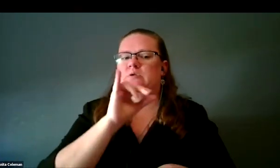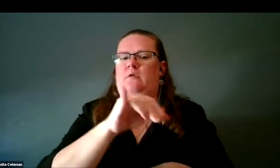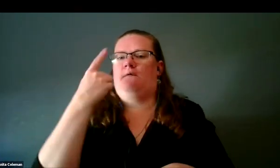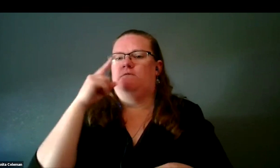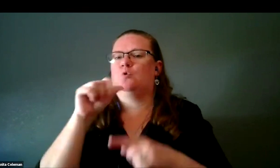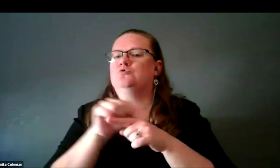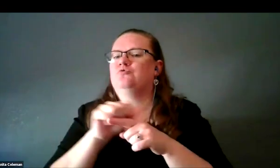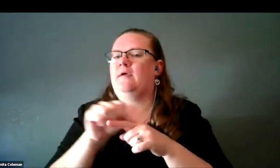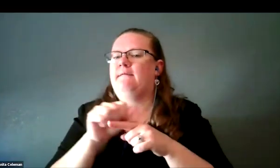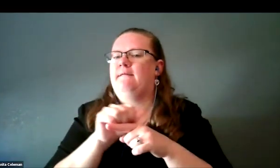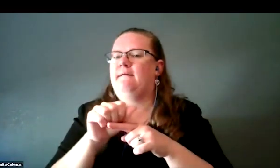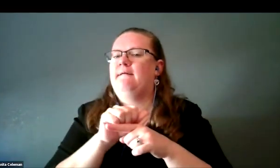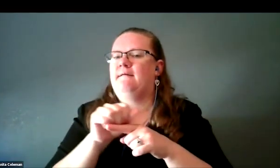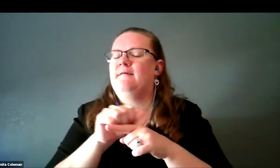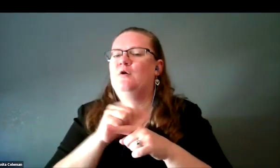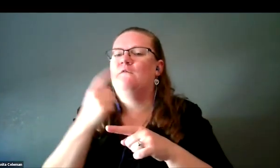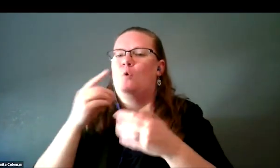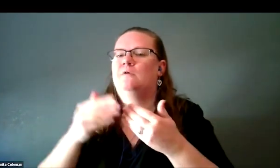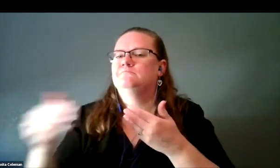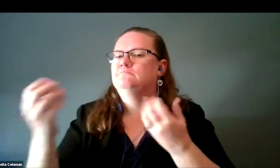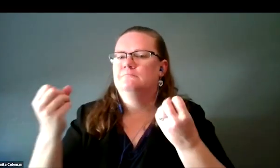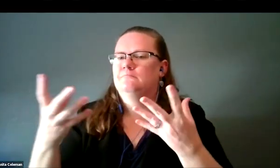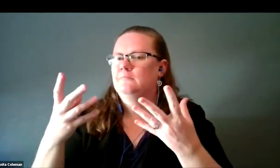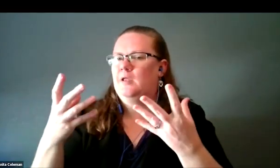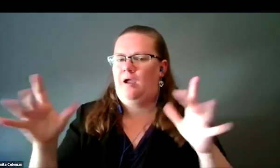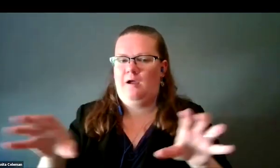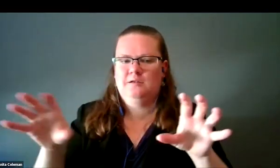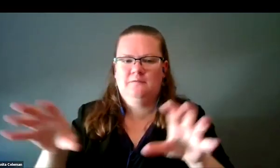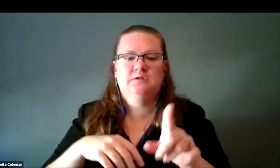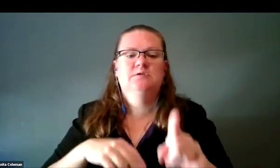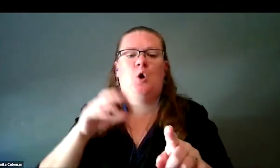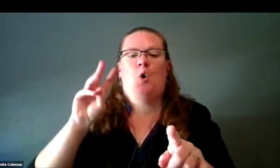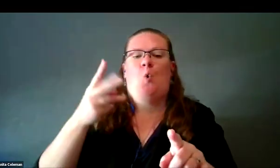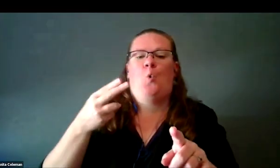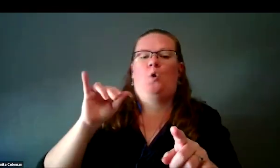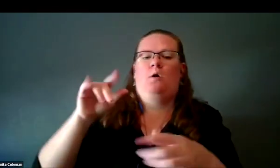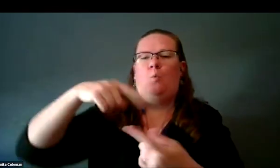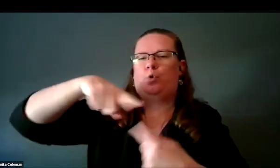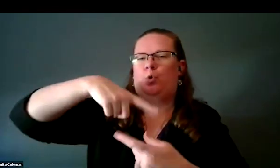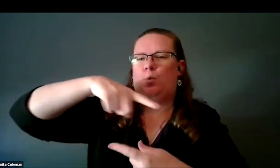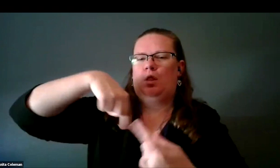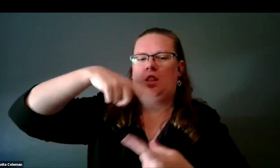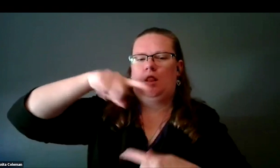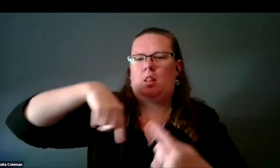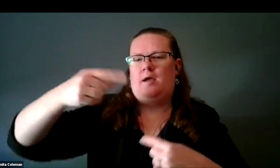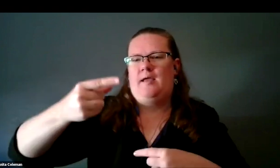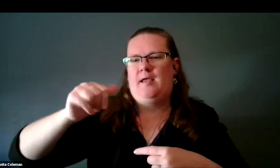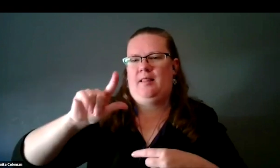in our subsequent activities, Whirlpool Galaxy and a number of others. These are all available online.